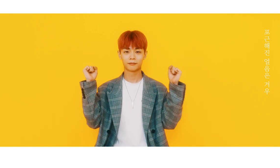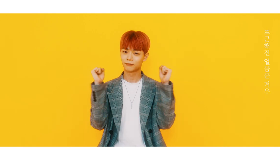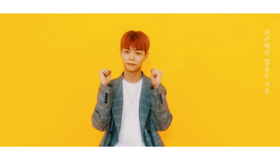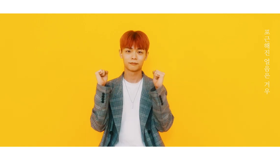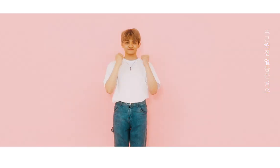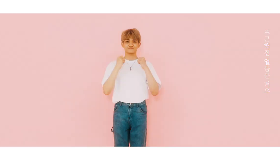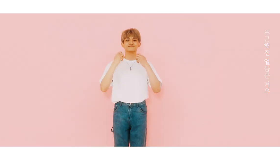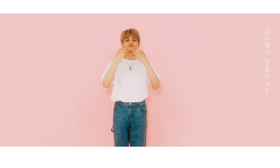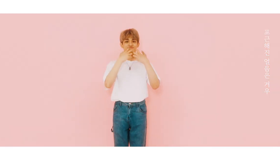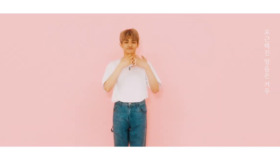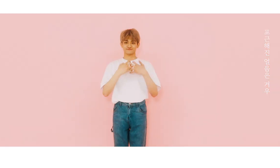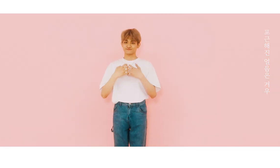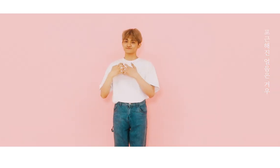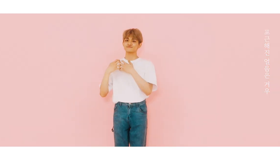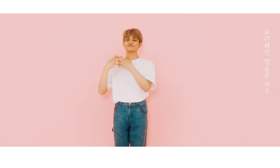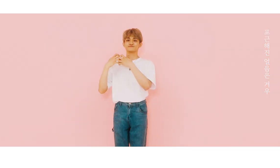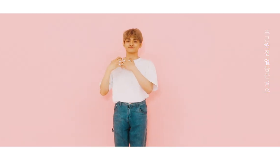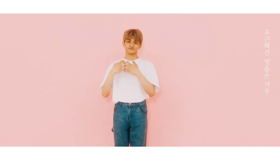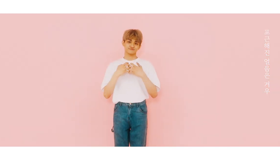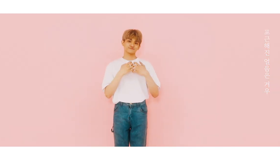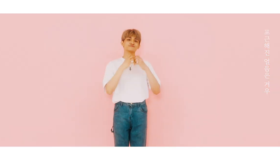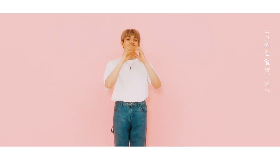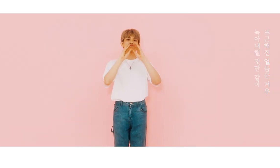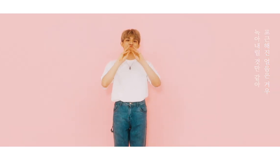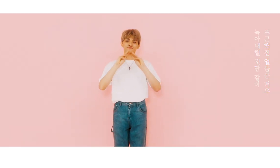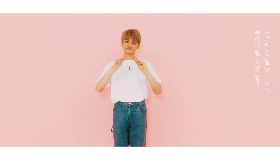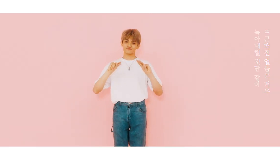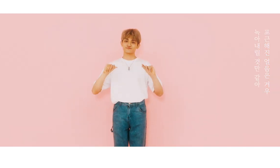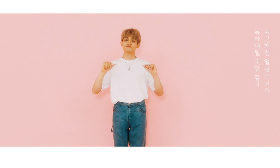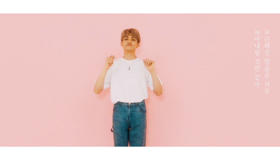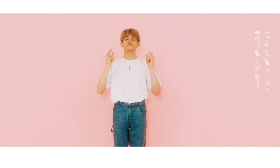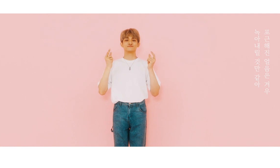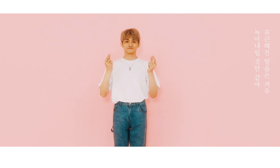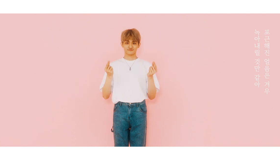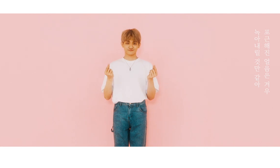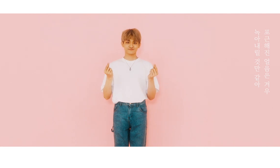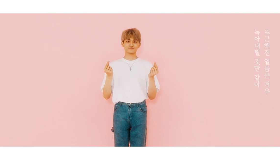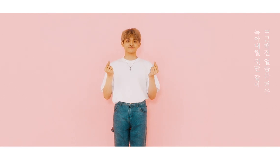It seems the soften ice is about to melt